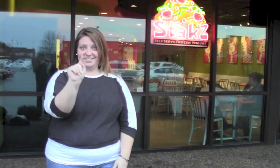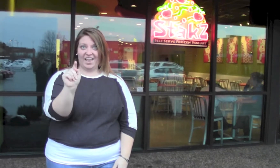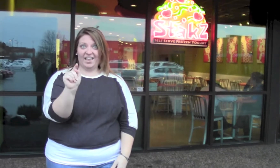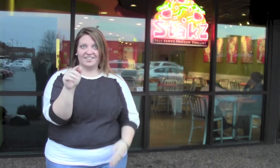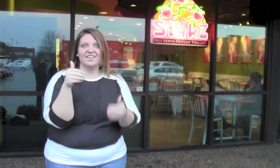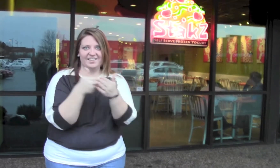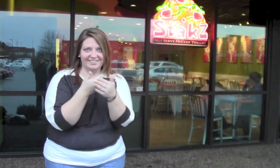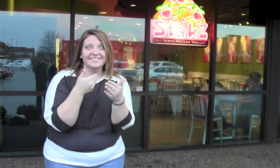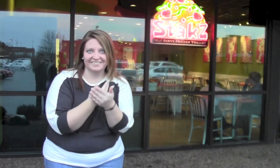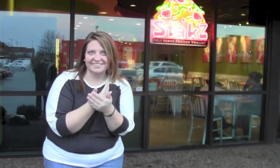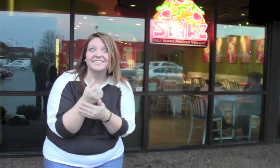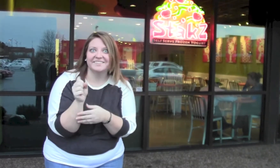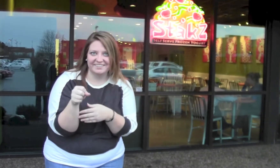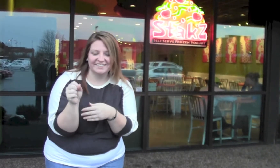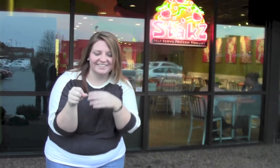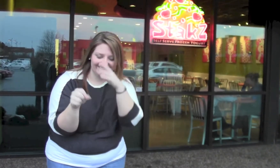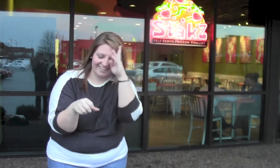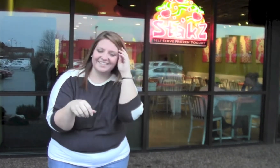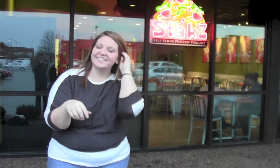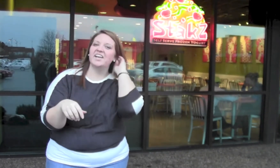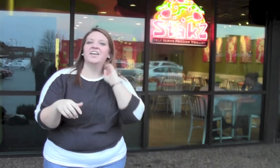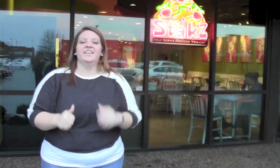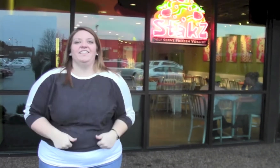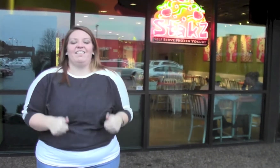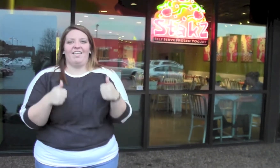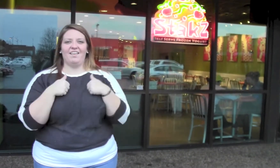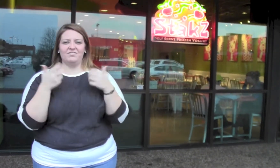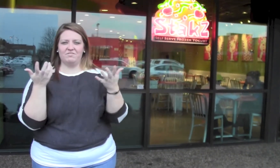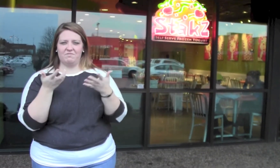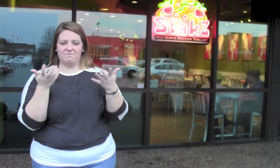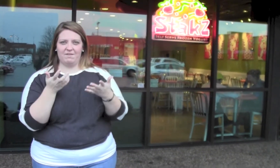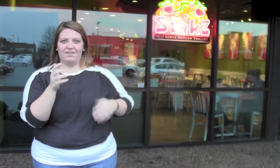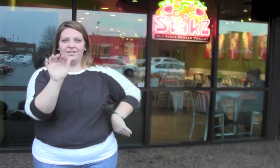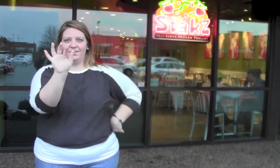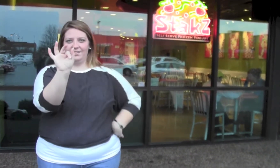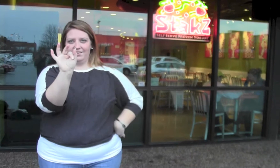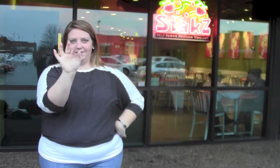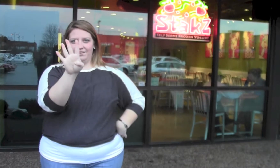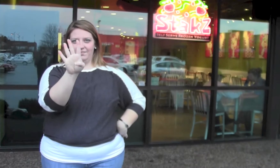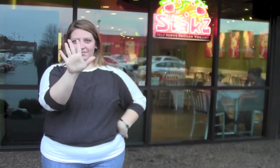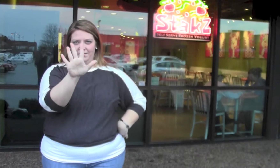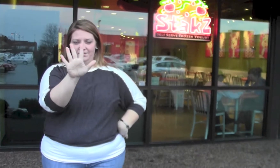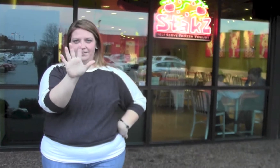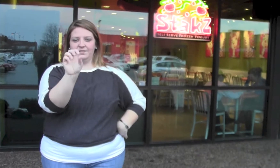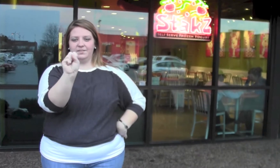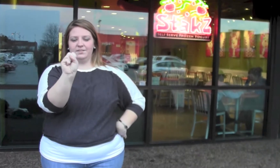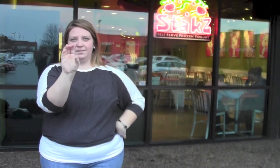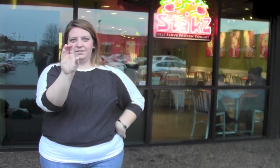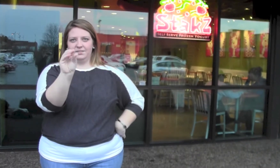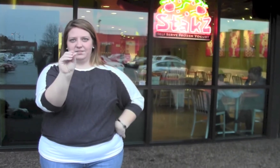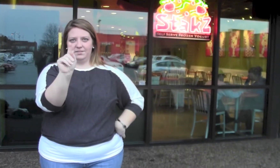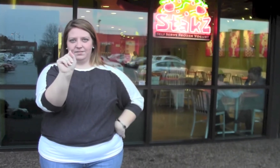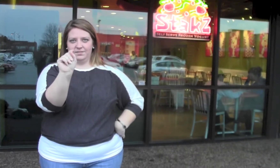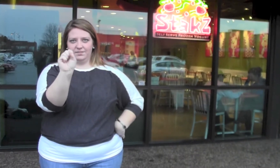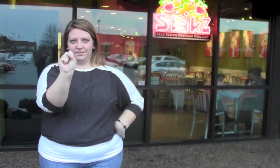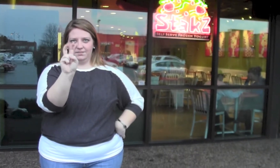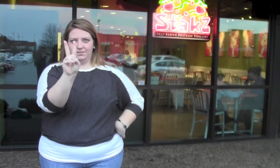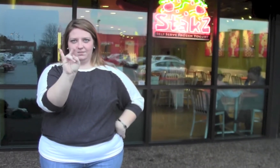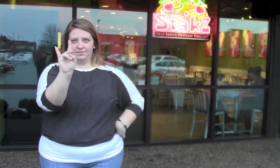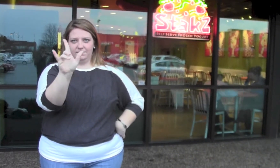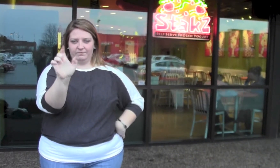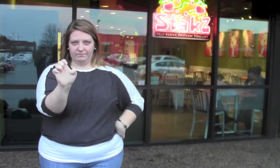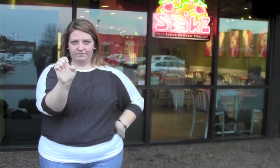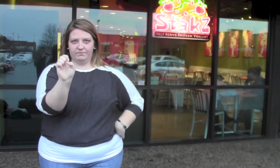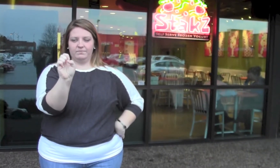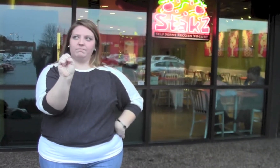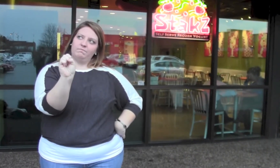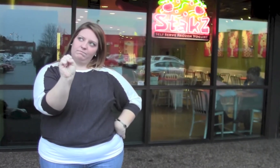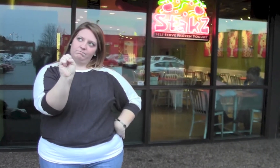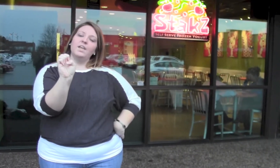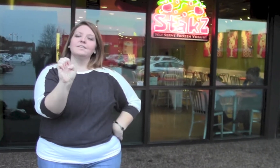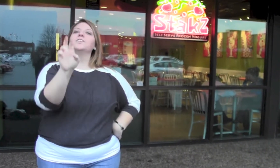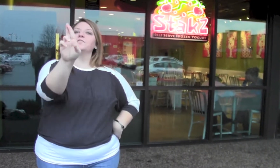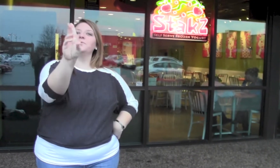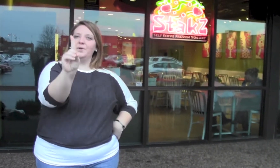Yes, it's new. The address is 1945 Scottsville Rd.